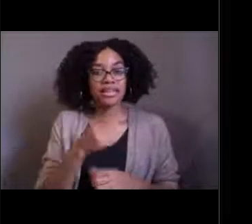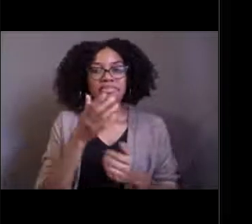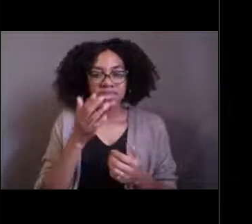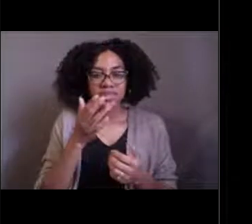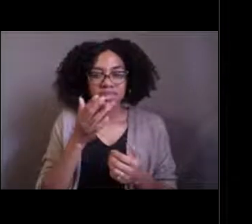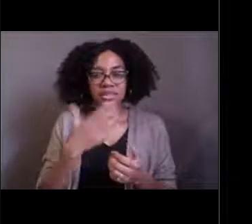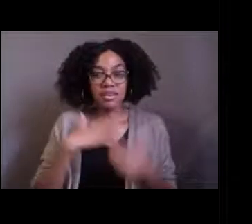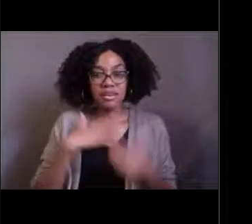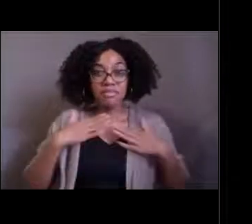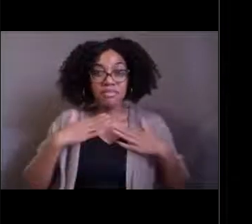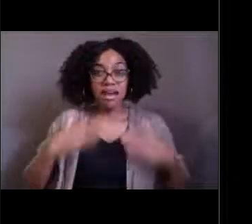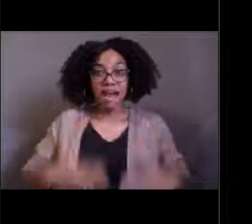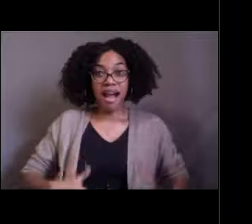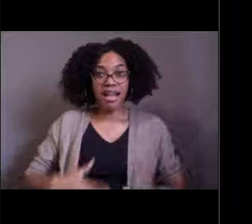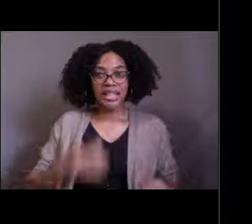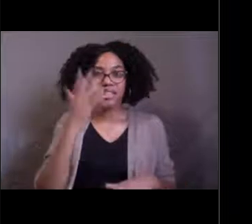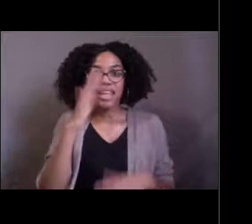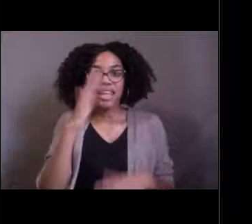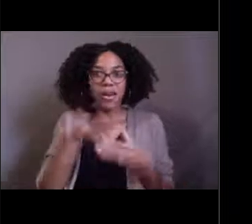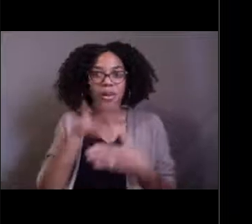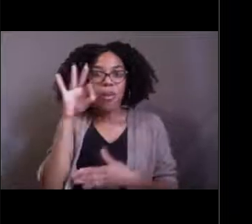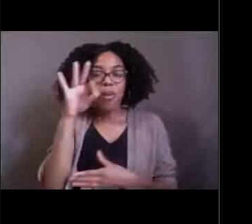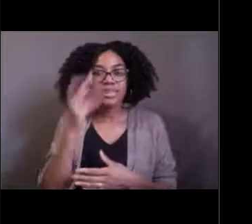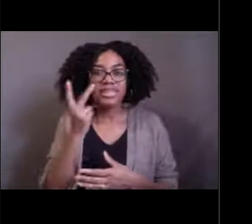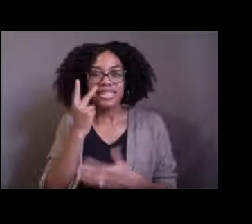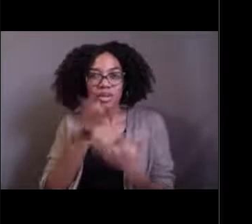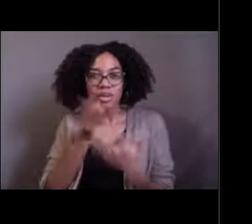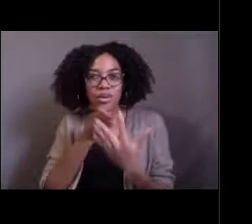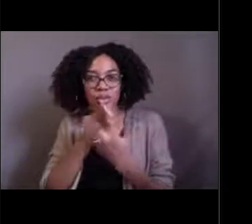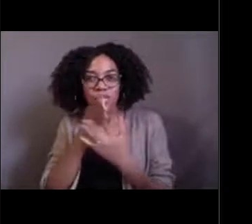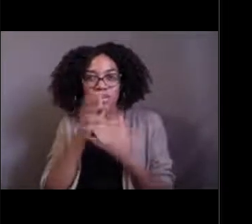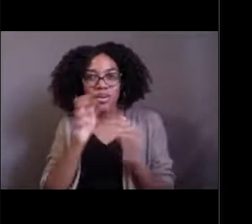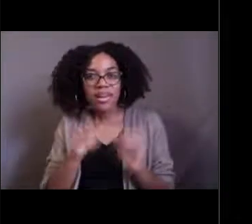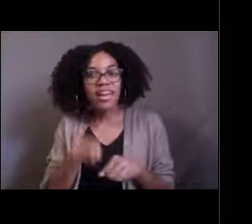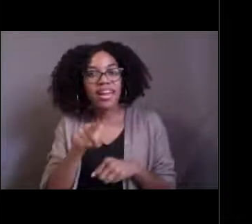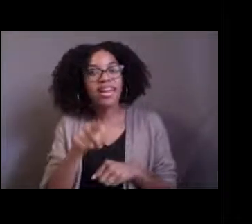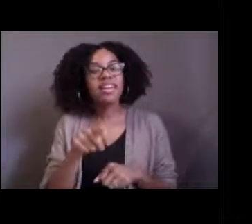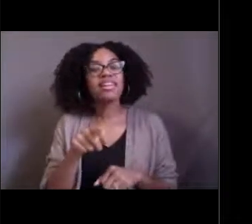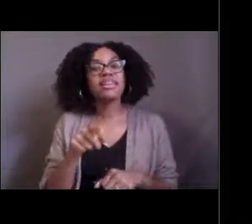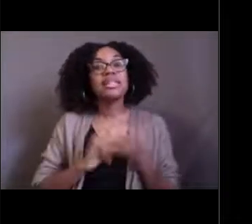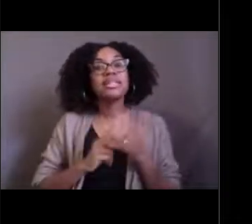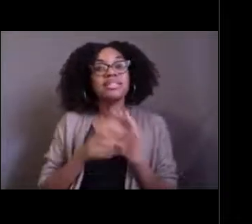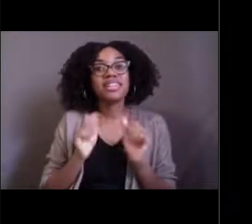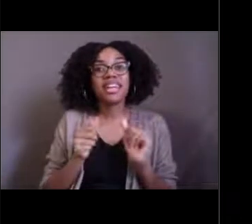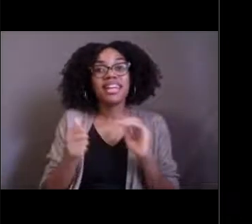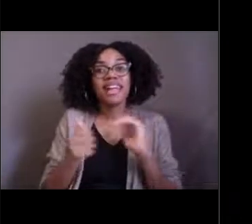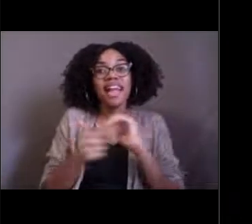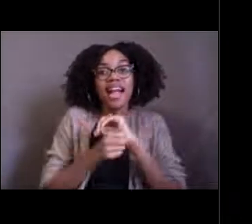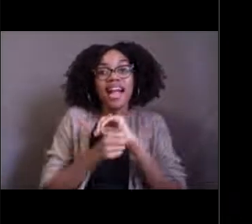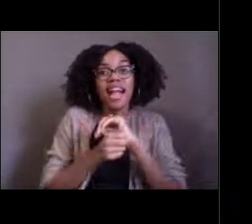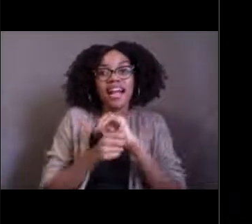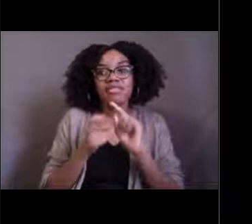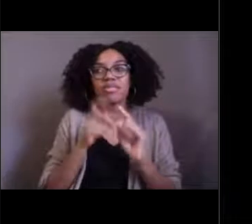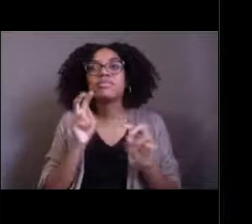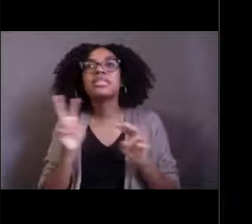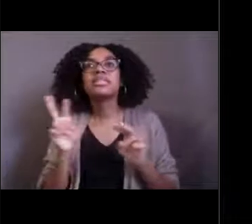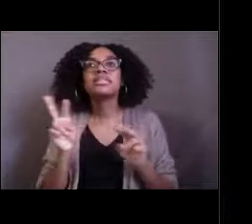that ghostly appearance is going to help this small octopus hide from predators. That's part of it to that adaptation to its environment